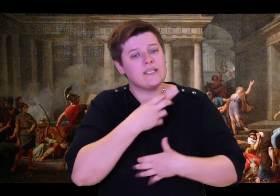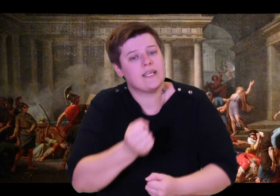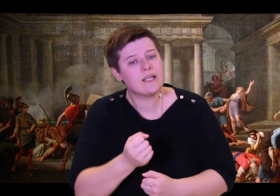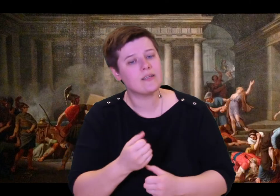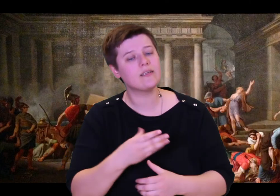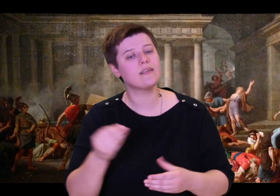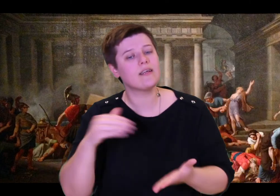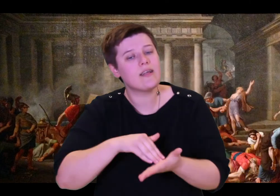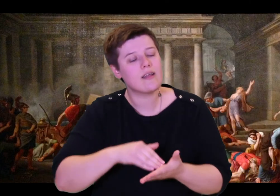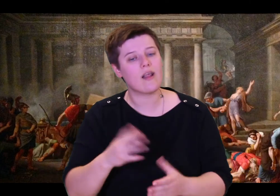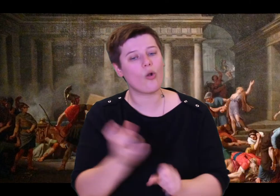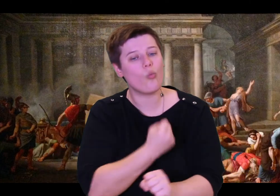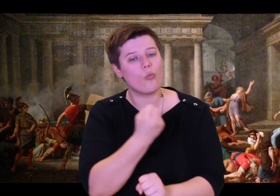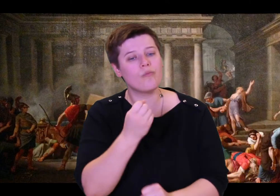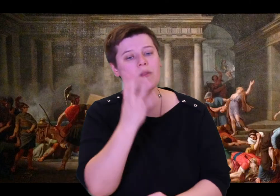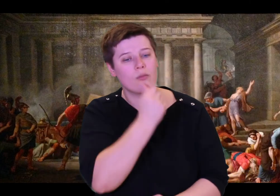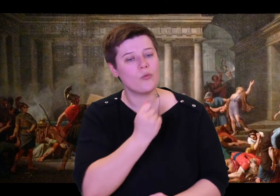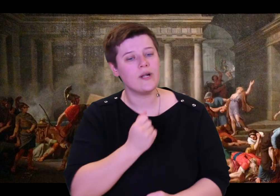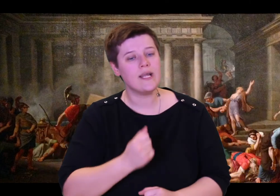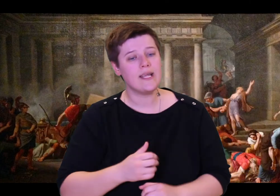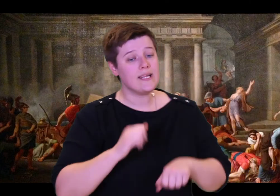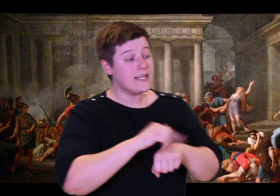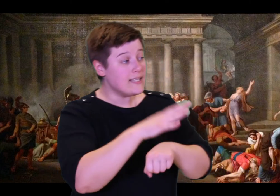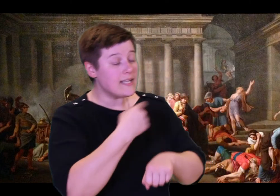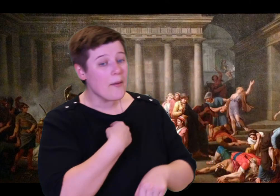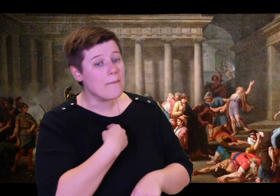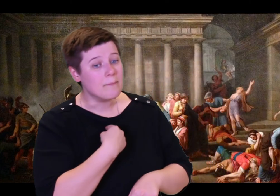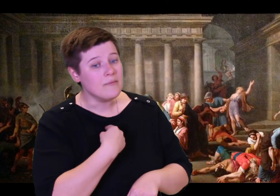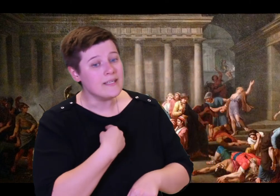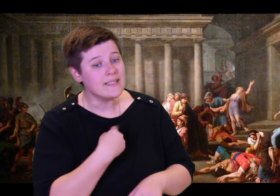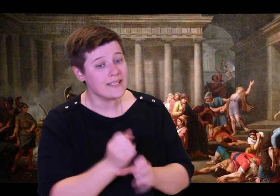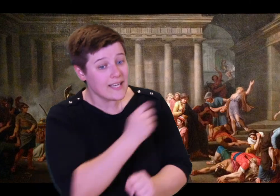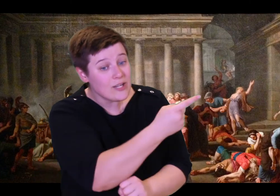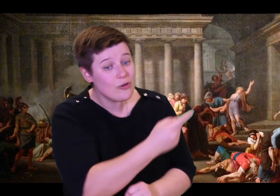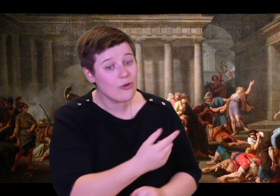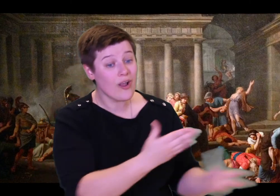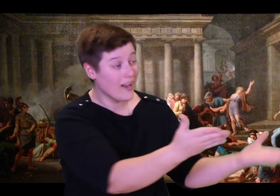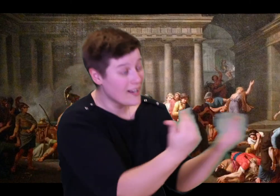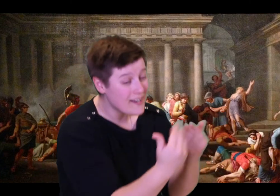drenched in blood and gore. Now they are all piled up out by the courtyard gates,